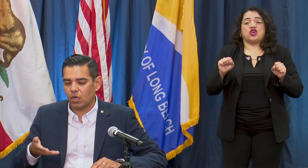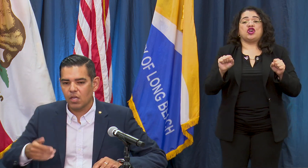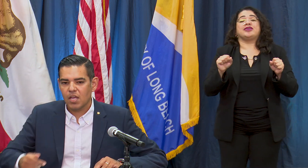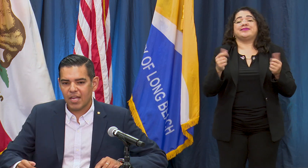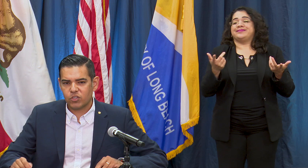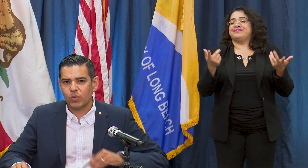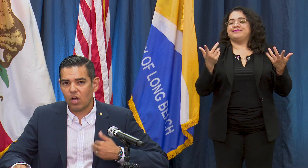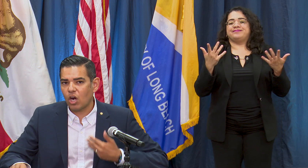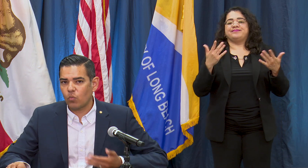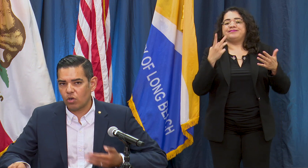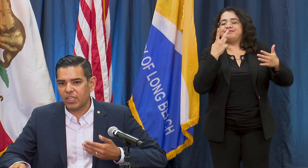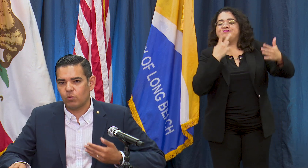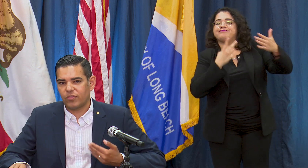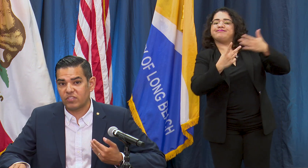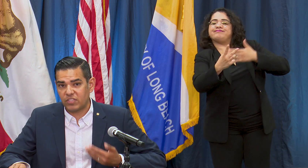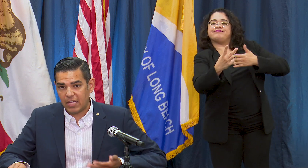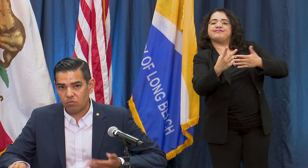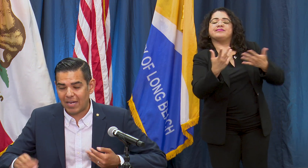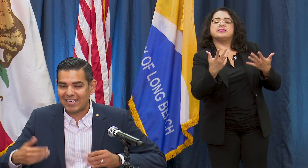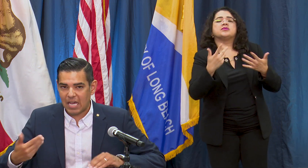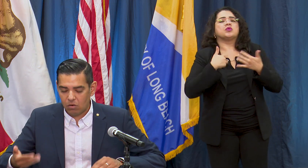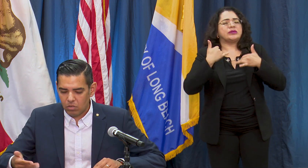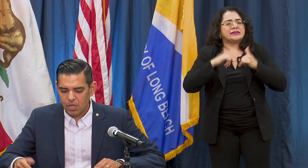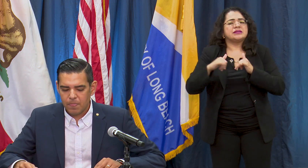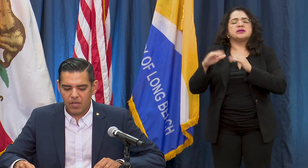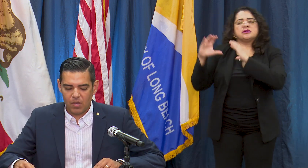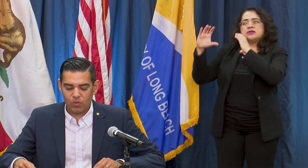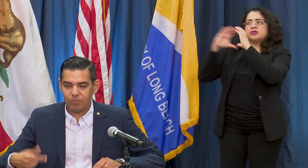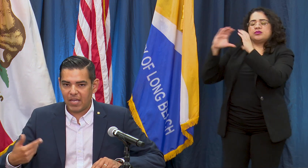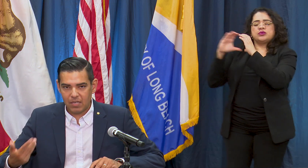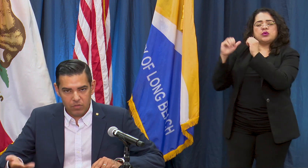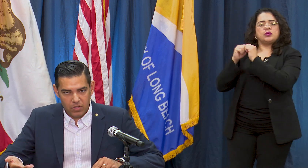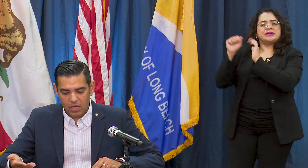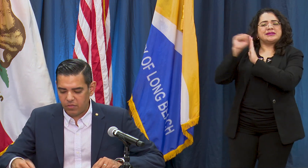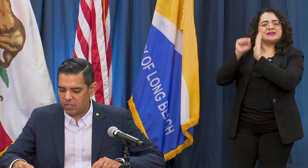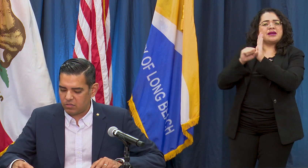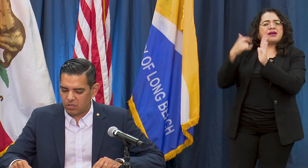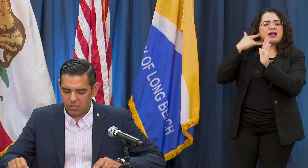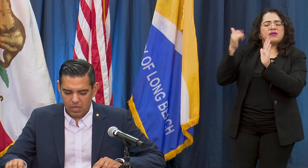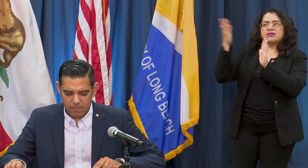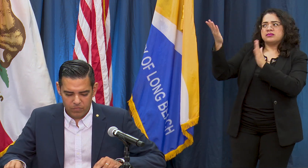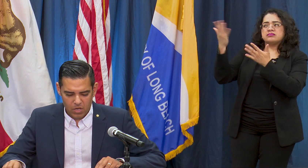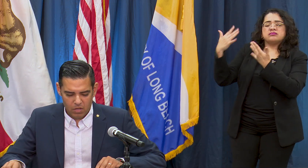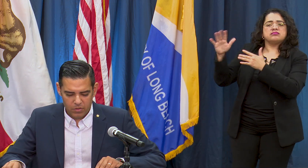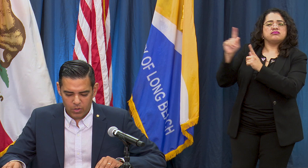So we are working with the state right now. We've made the